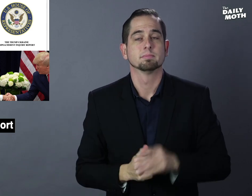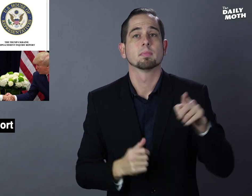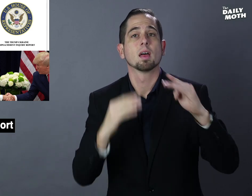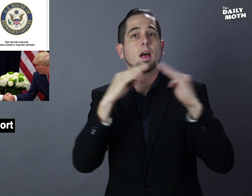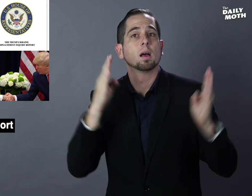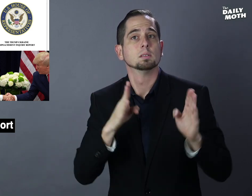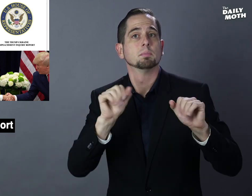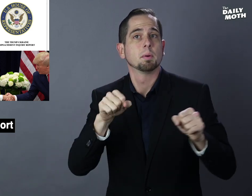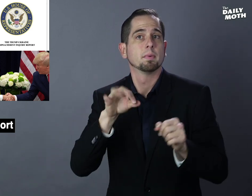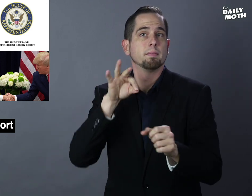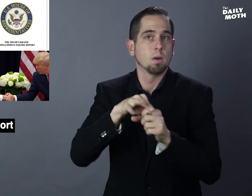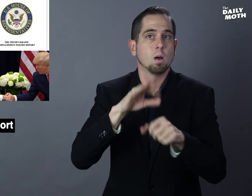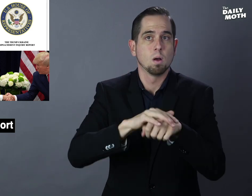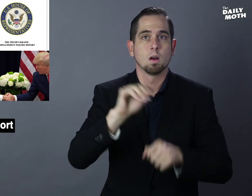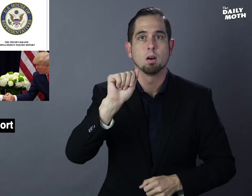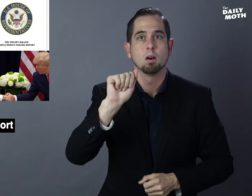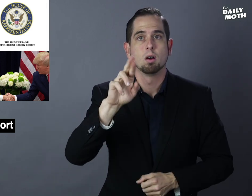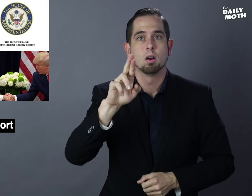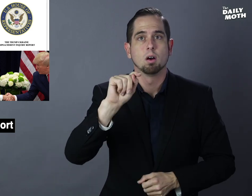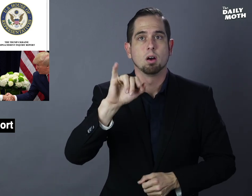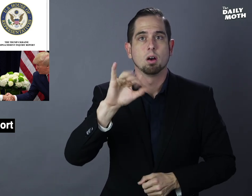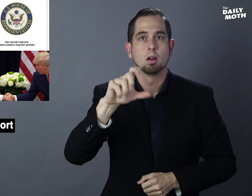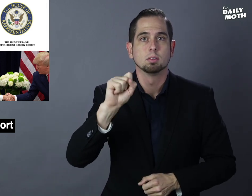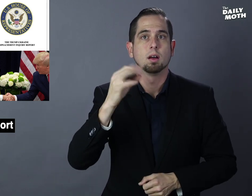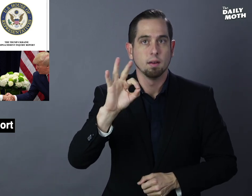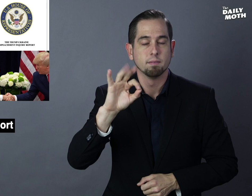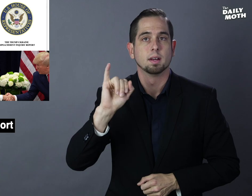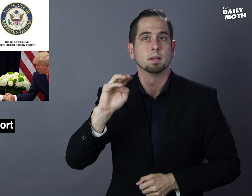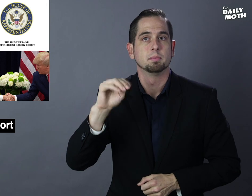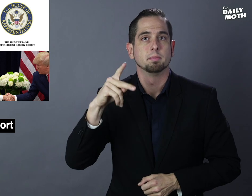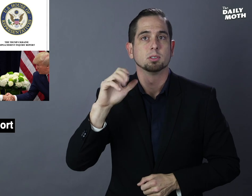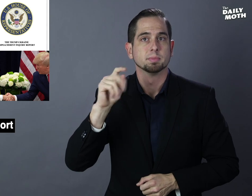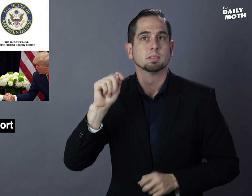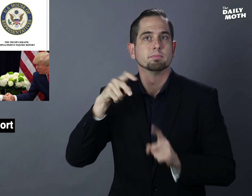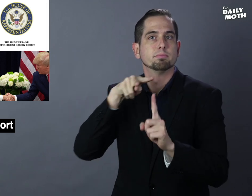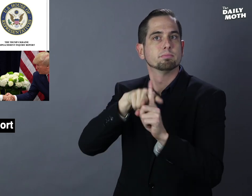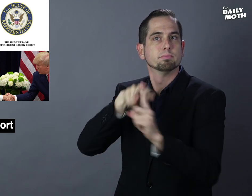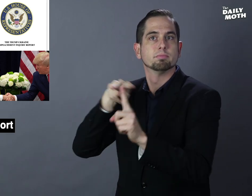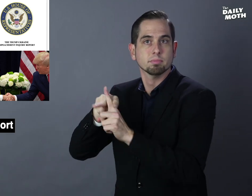The House could vote on articles of impeachment